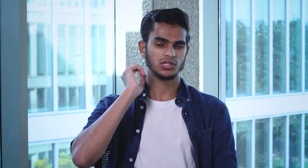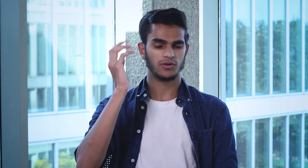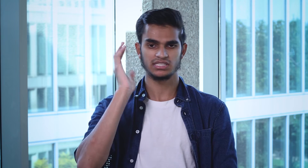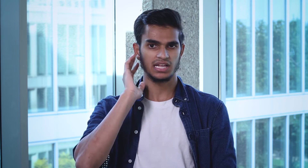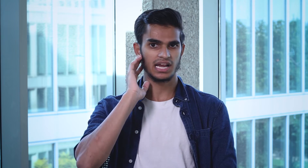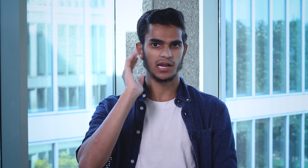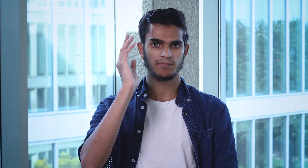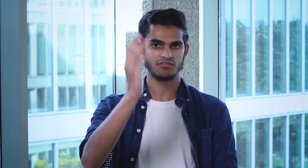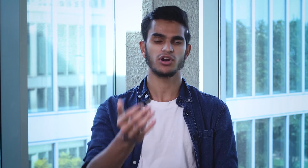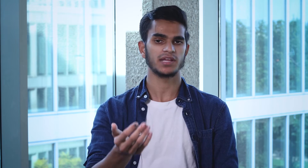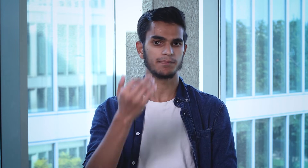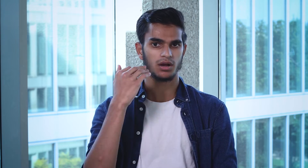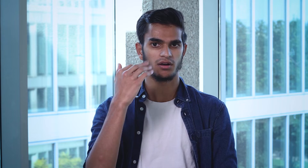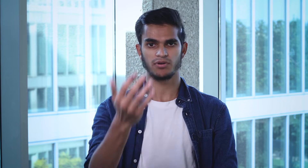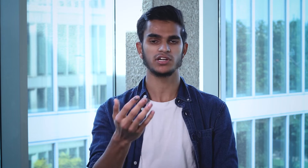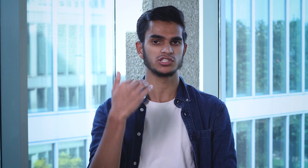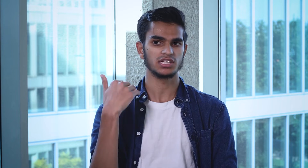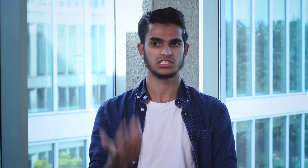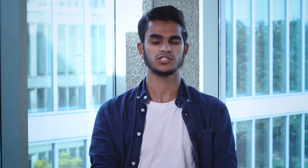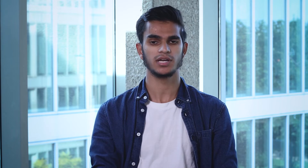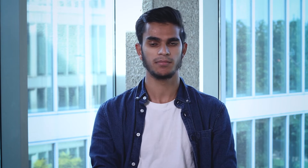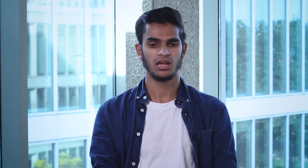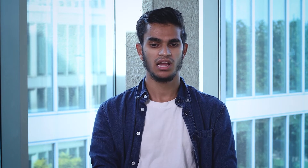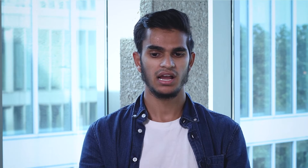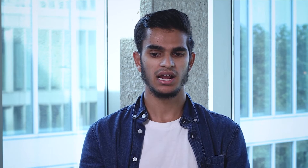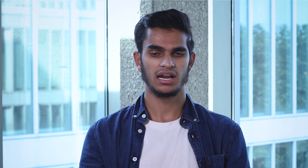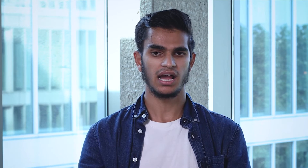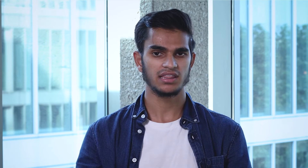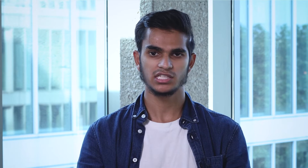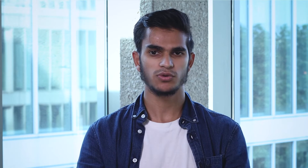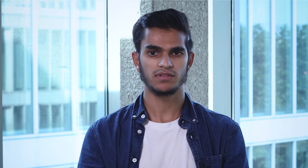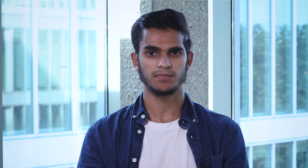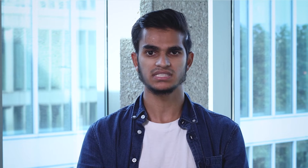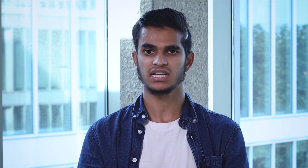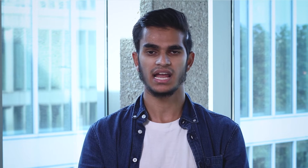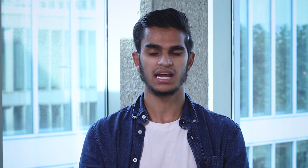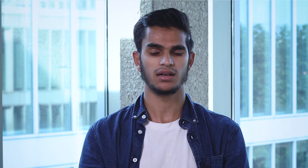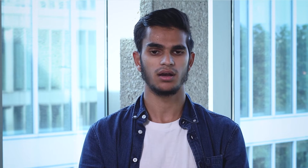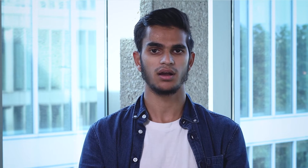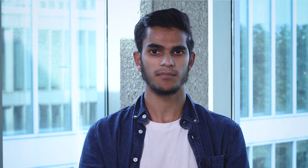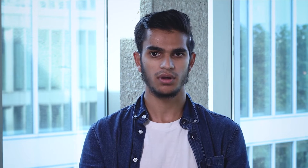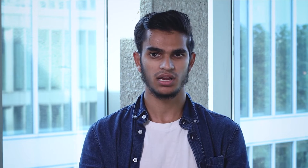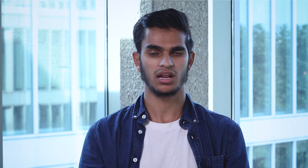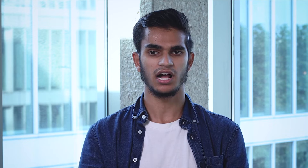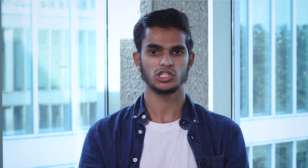So it's like I'm in front of the professor and listening to him. And I think it's one of the best things I had in college,